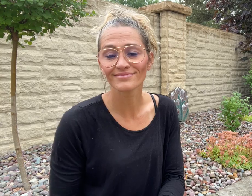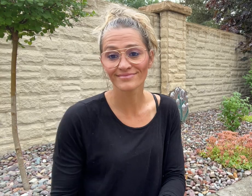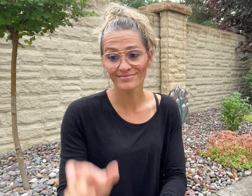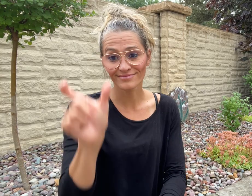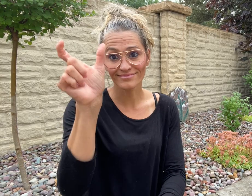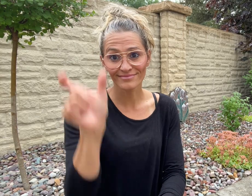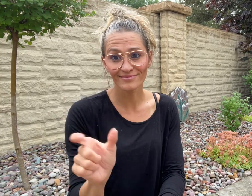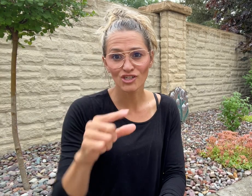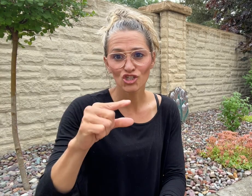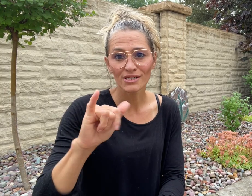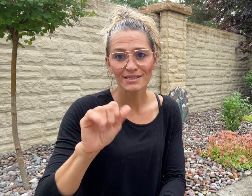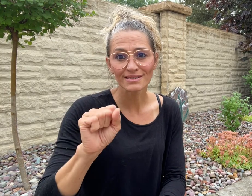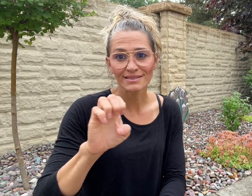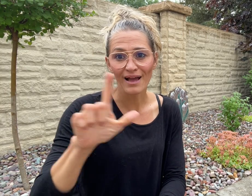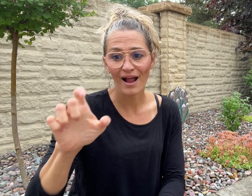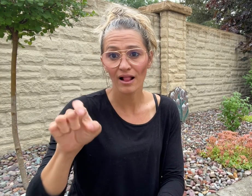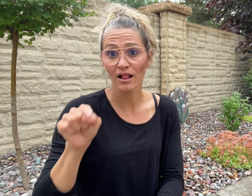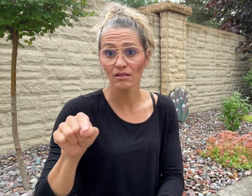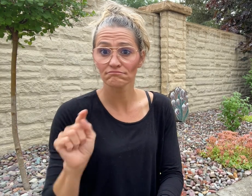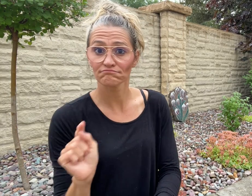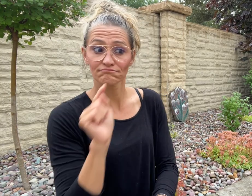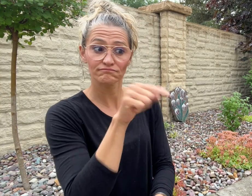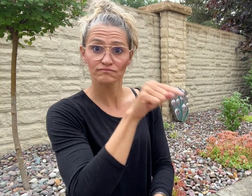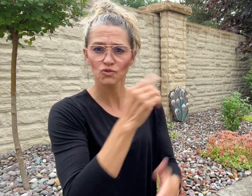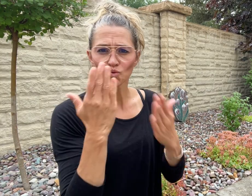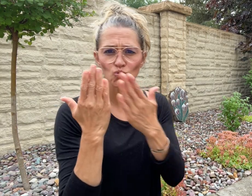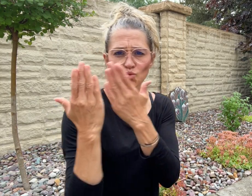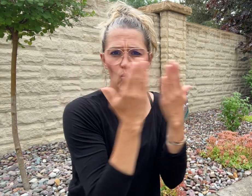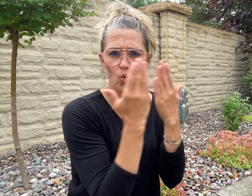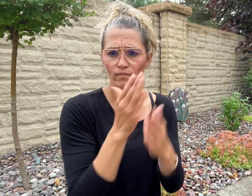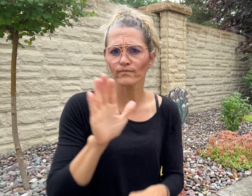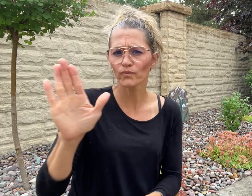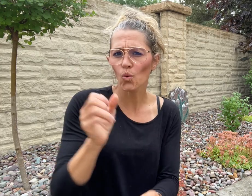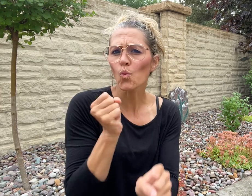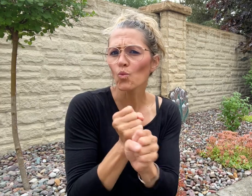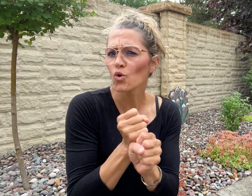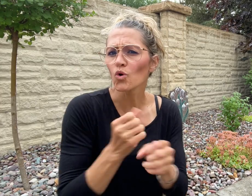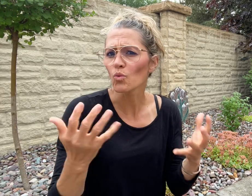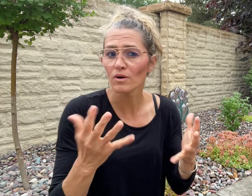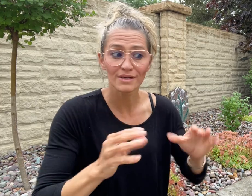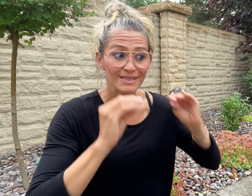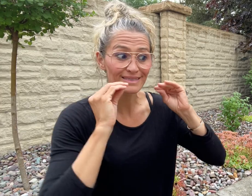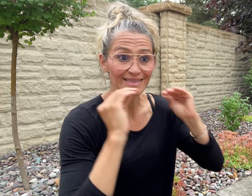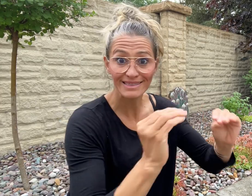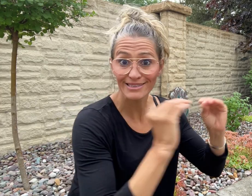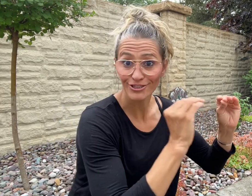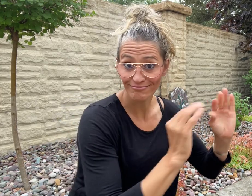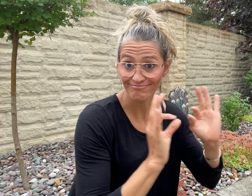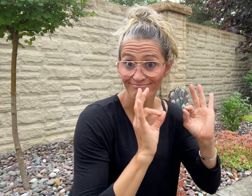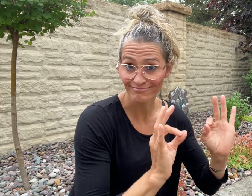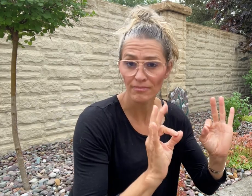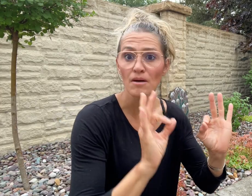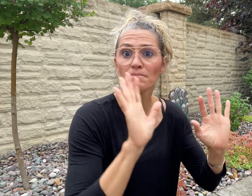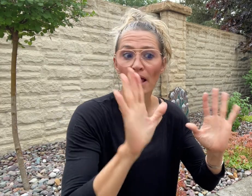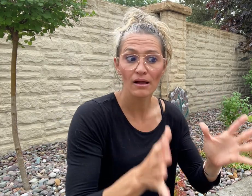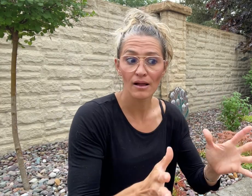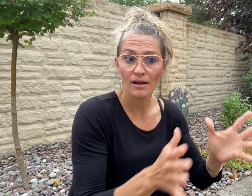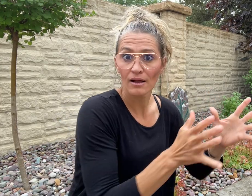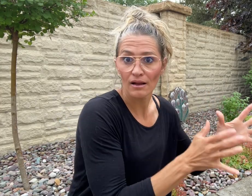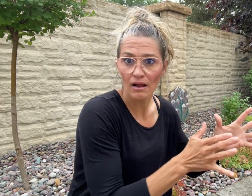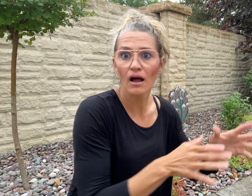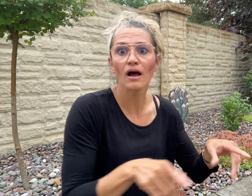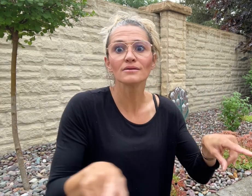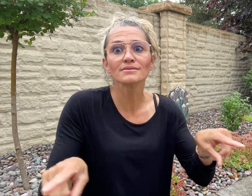On top of Giselle’s teaching work, she volunteers at the